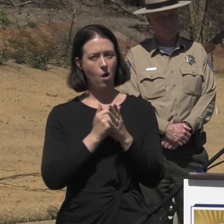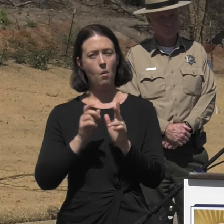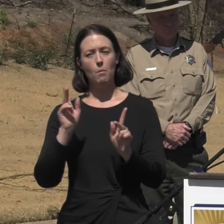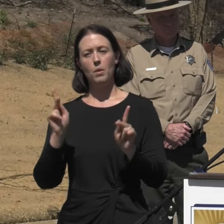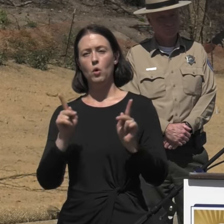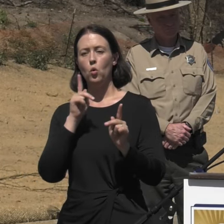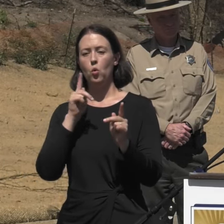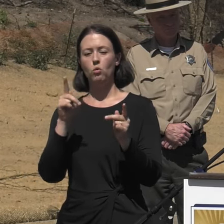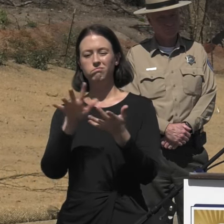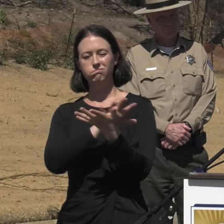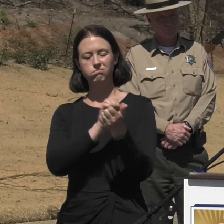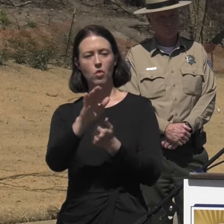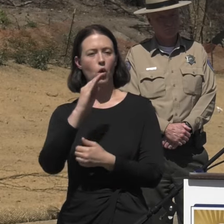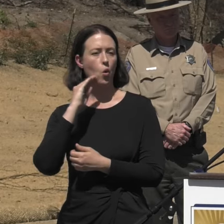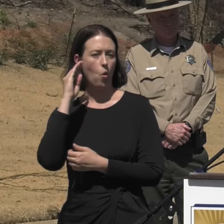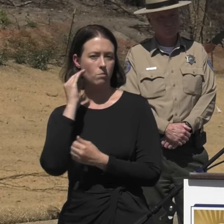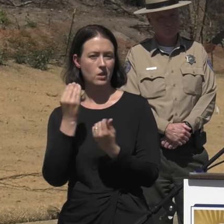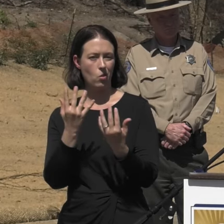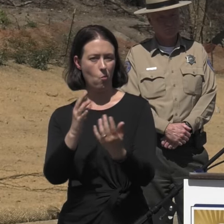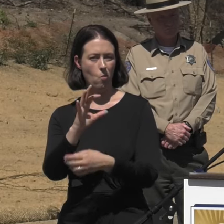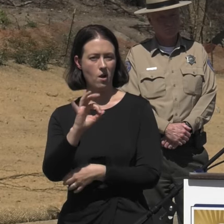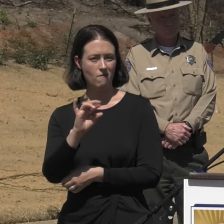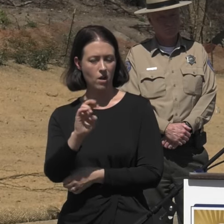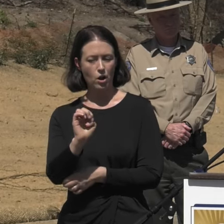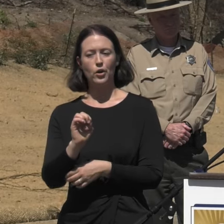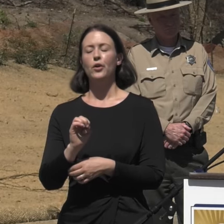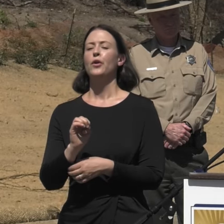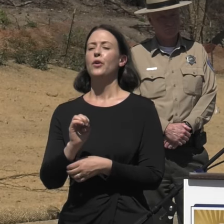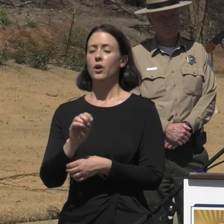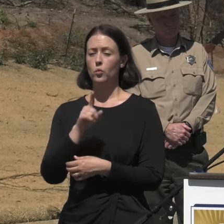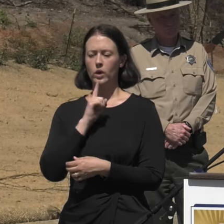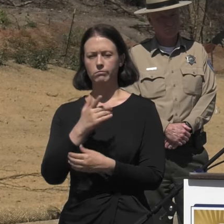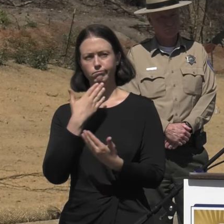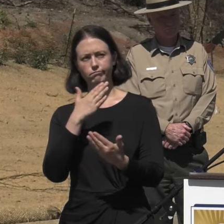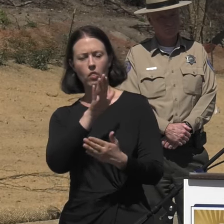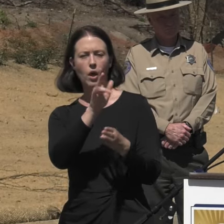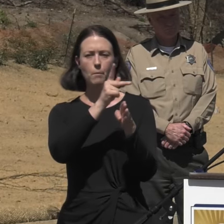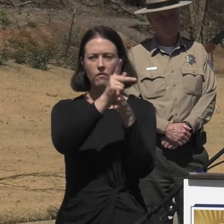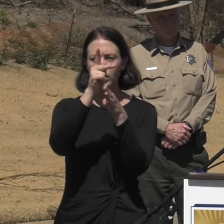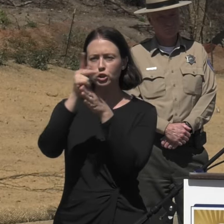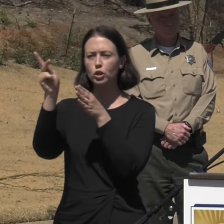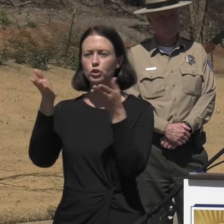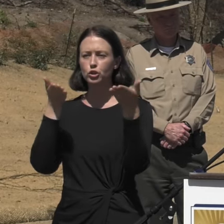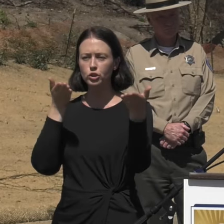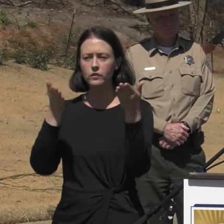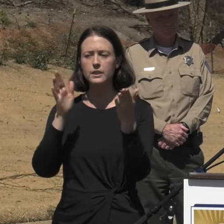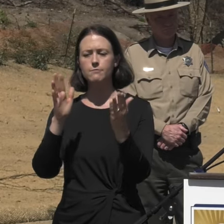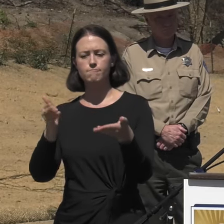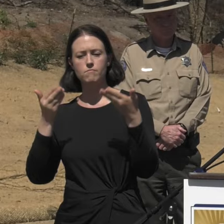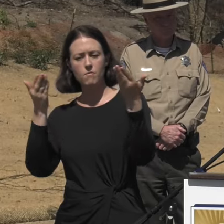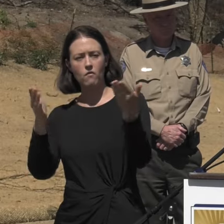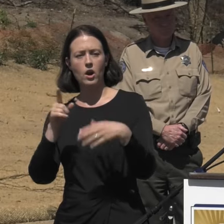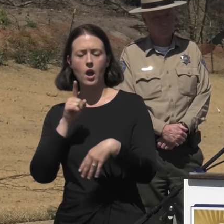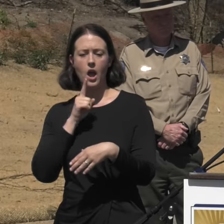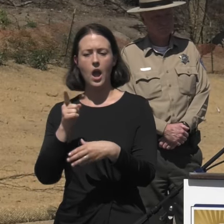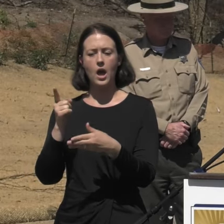We're so appreciative of their professionalism and the services they offered, and I know it provided comfort to our residents.